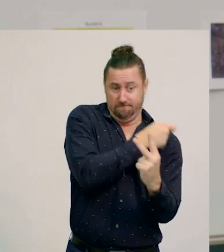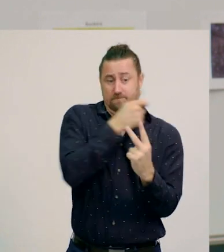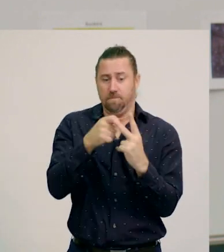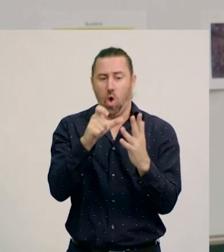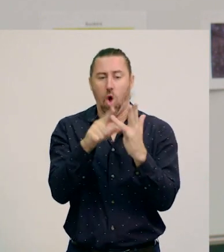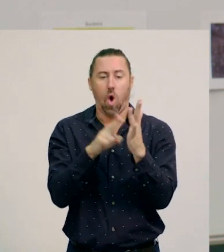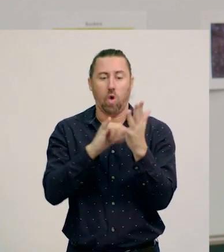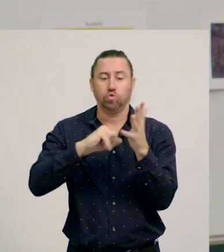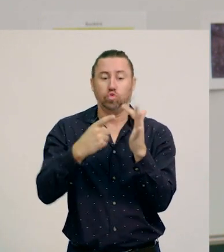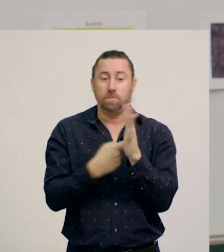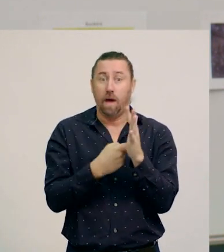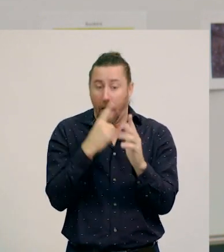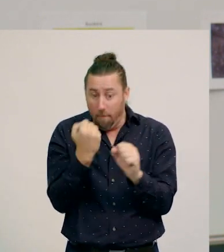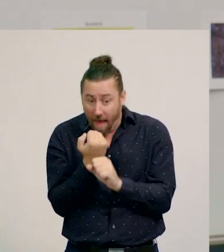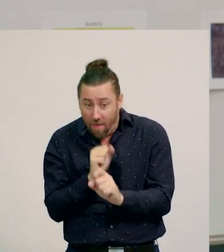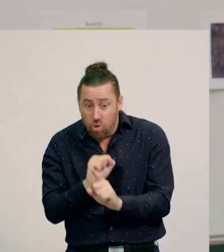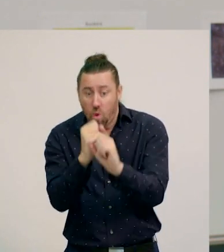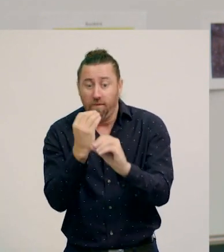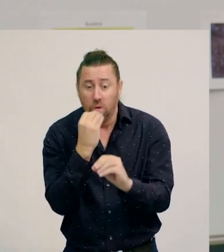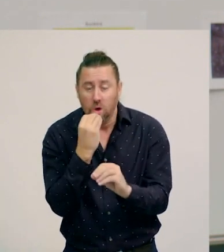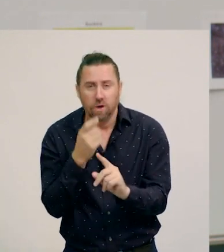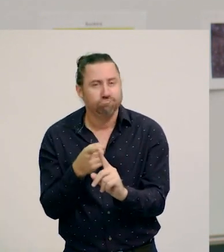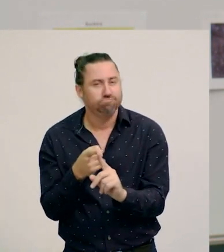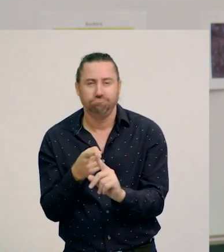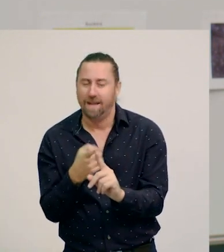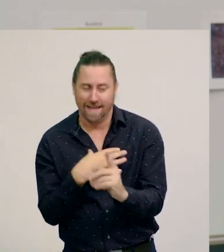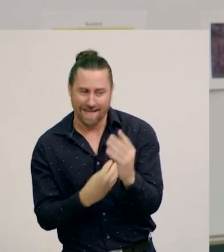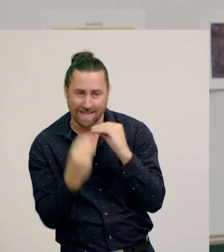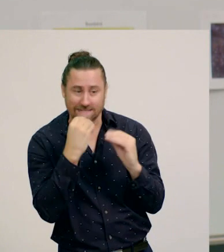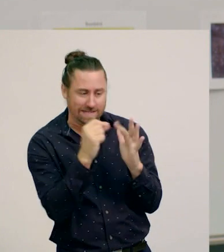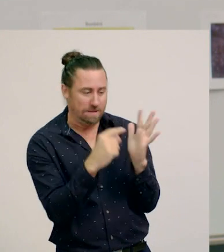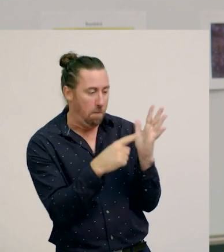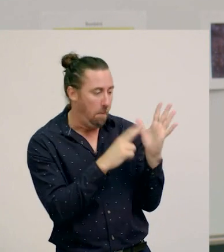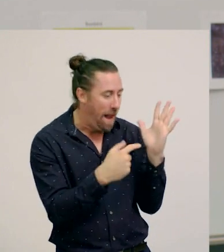So they must eat or consume plants or other animals to survive.